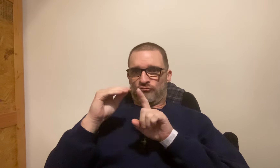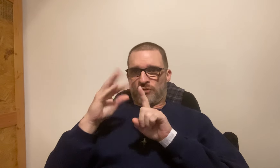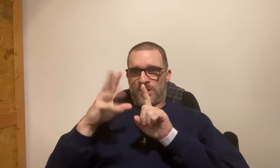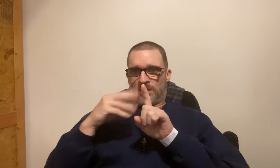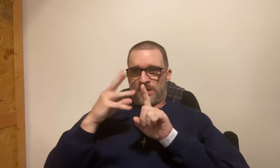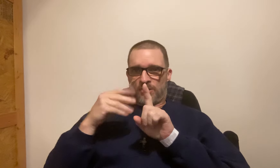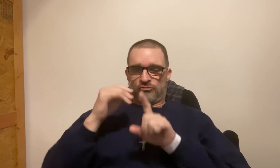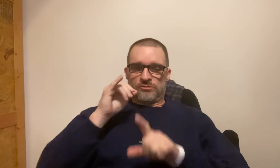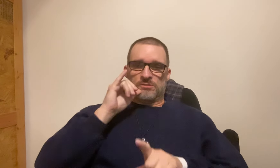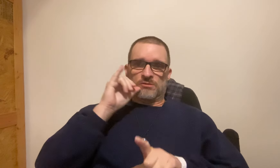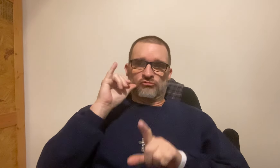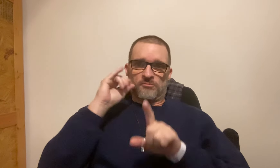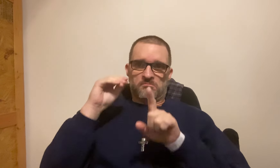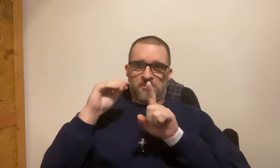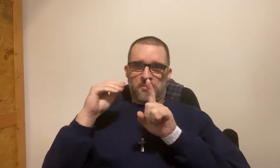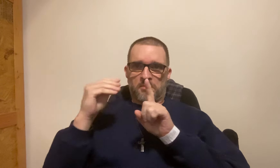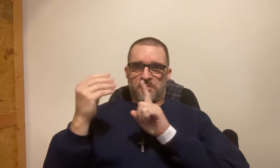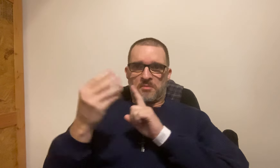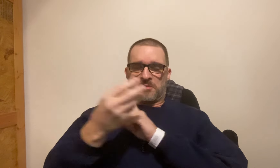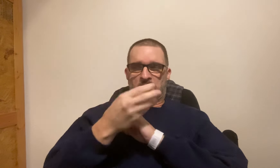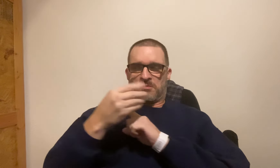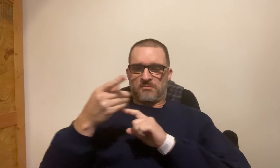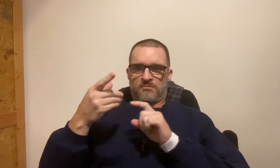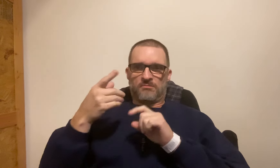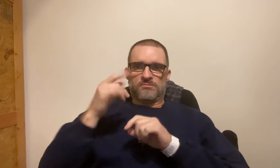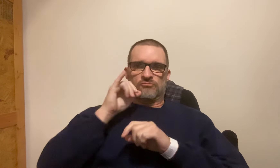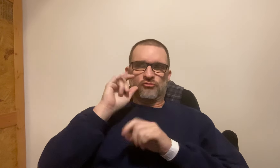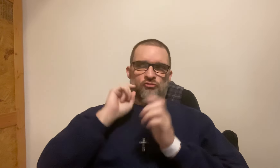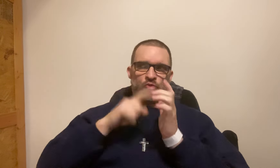After the radiation treatment appointment yesterday, the whole procedure was done.